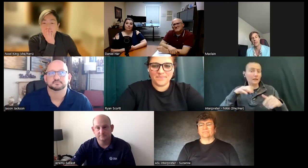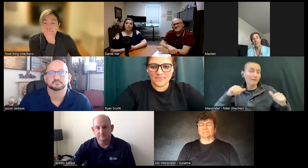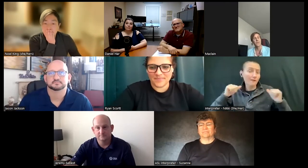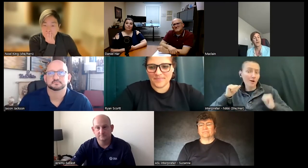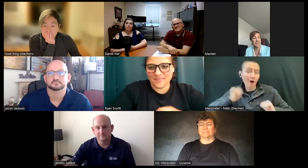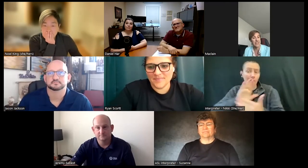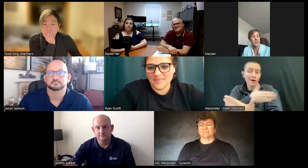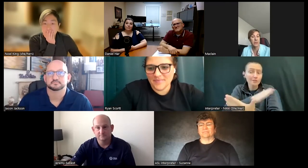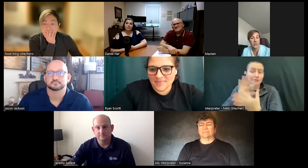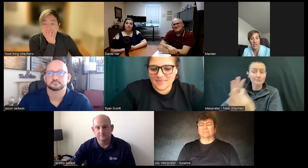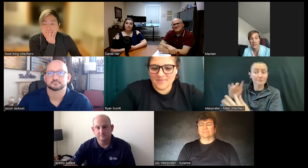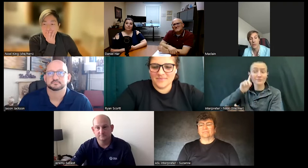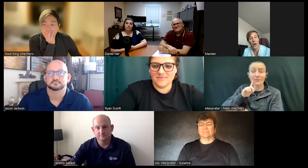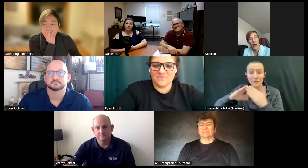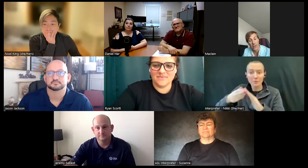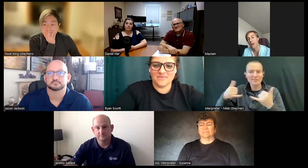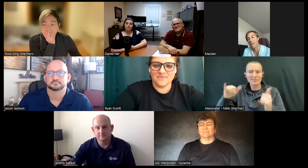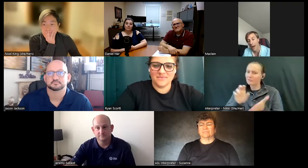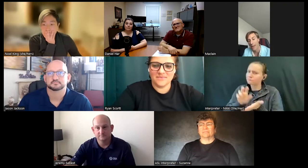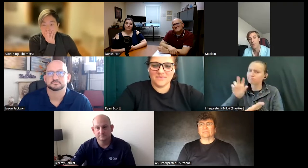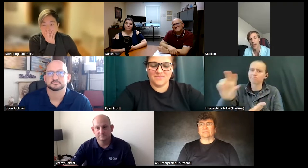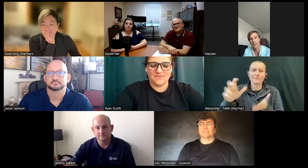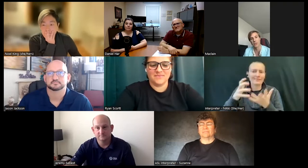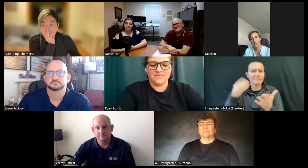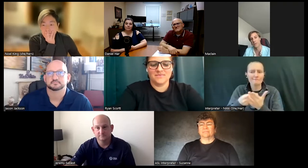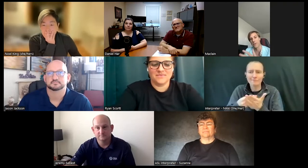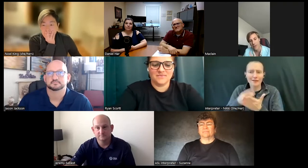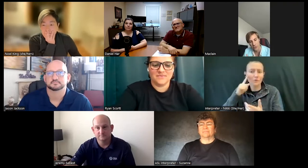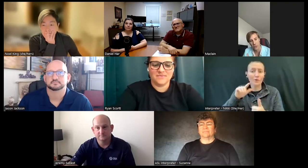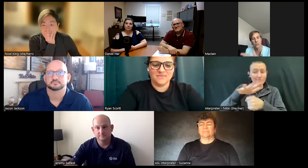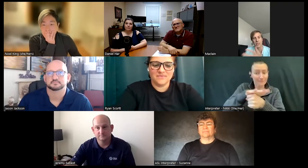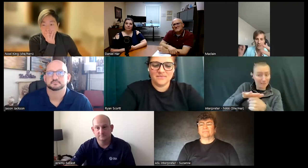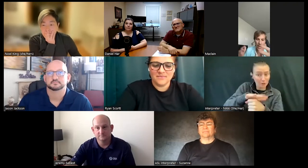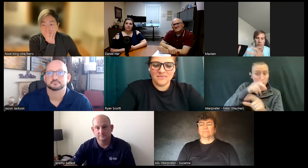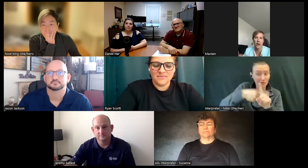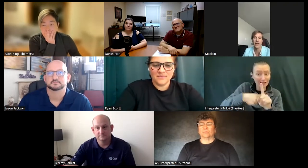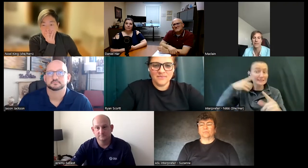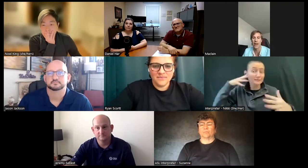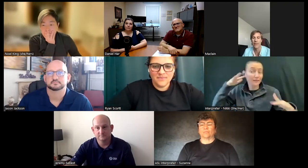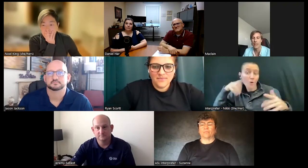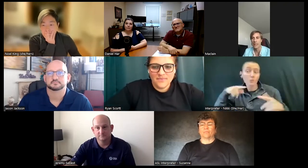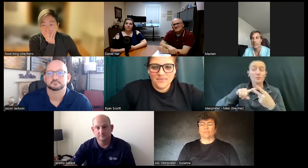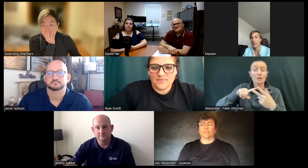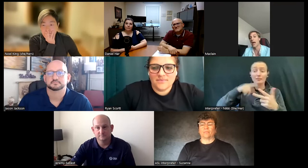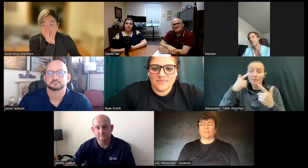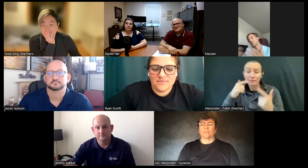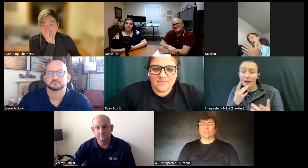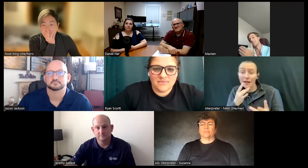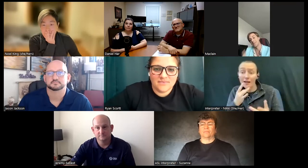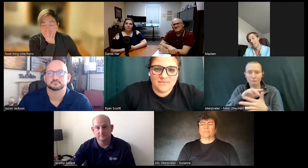for like the deaf Community it still costs a lot of money just from the venue to the sound and all that stuff and on top of that you're adding the